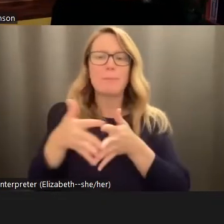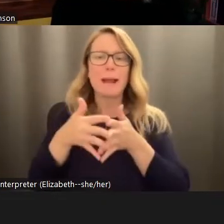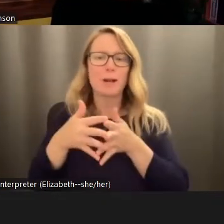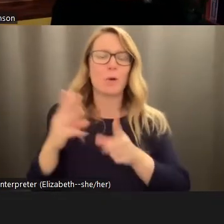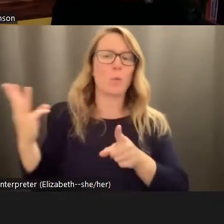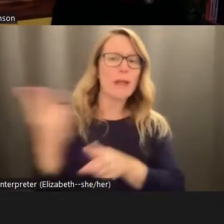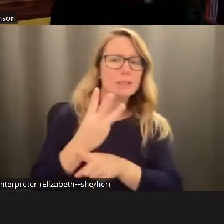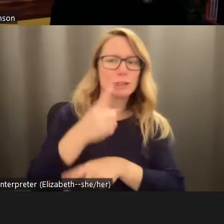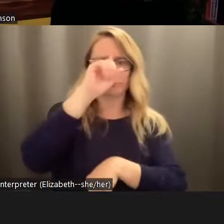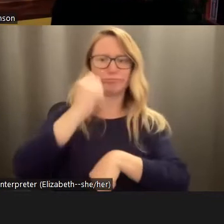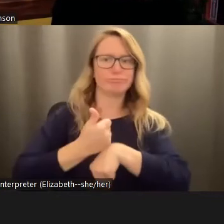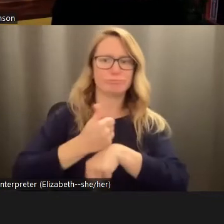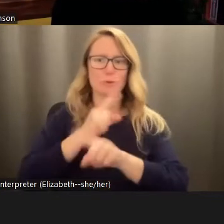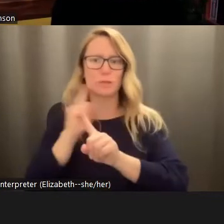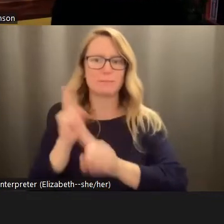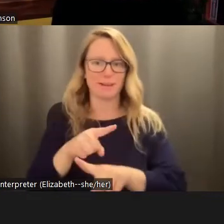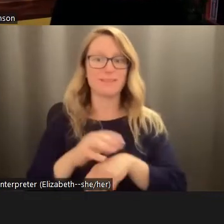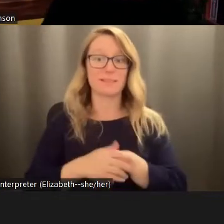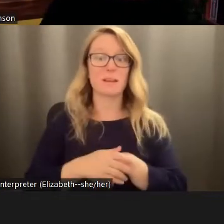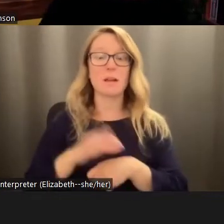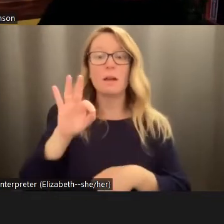response. And it's one that the fossil fuel industry loves to